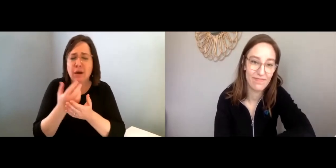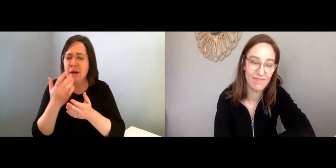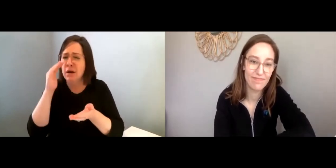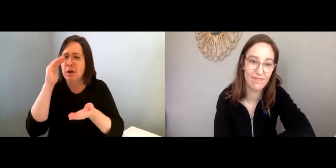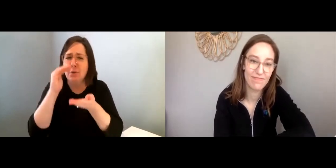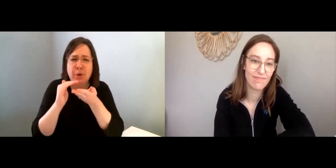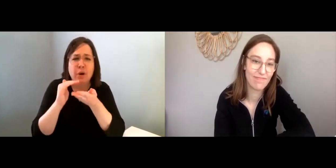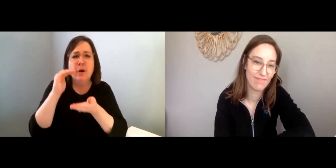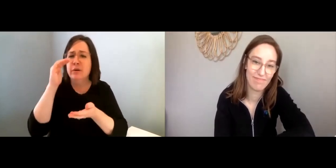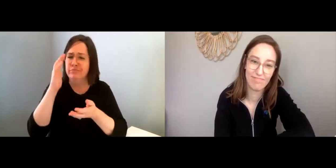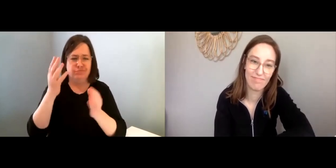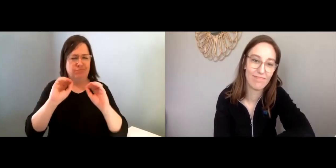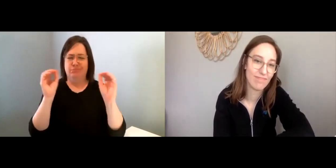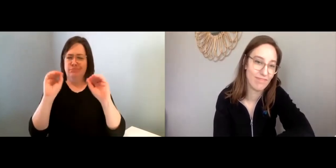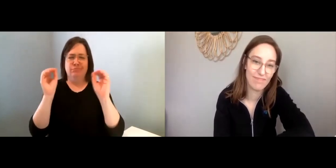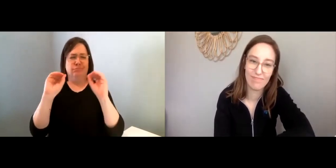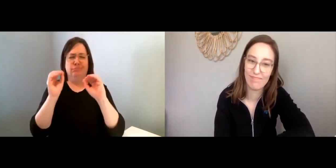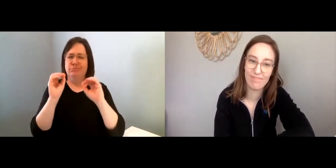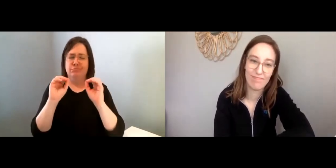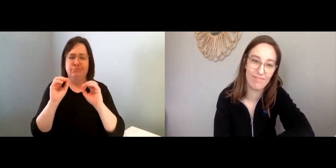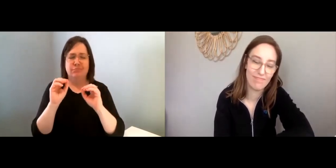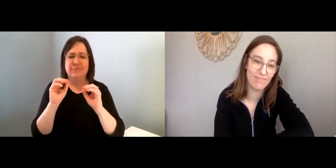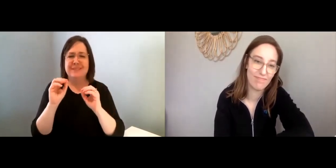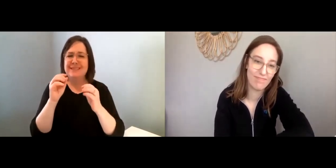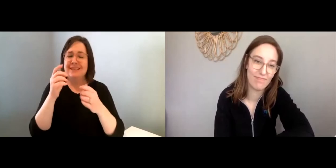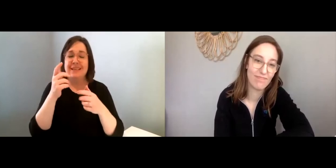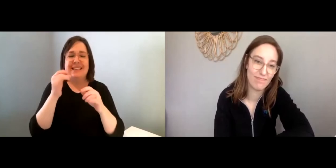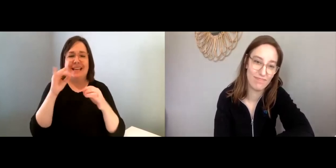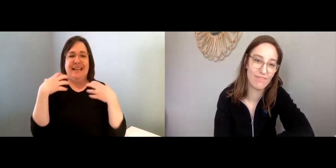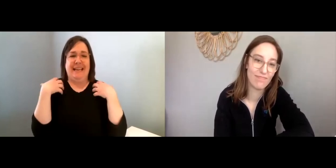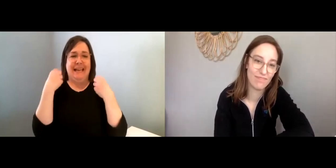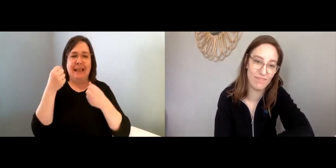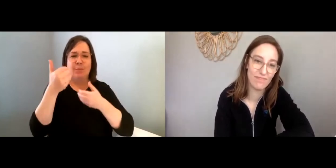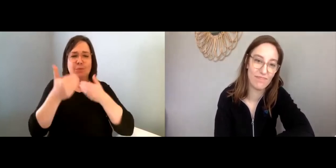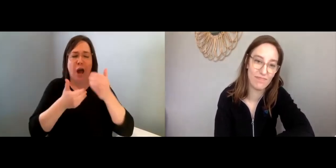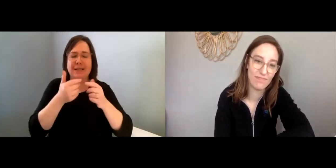How many weeks--will it be more, or less? There's not really...